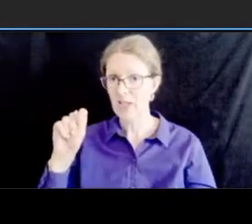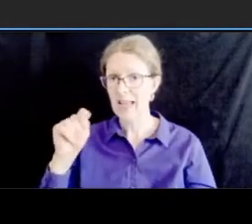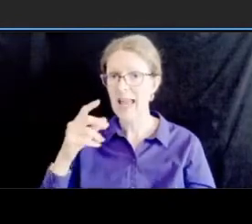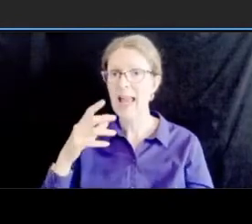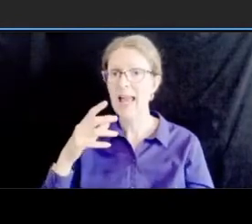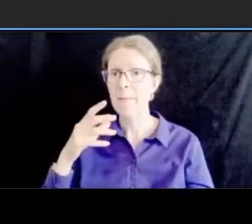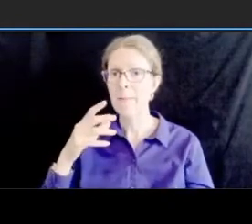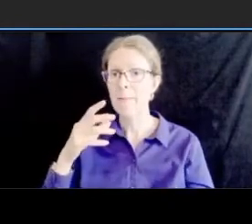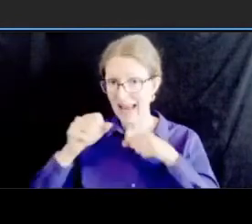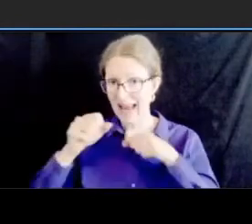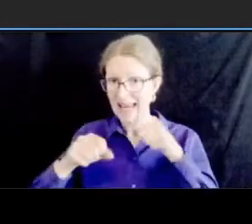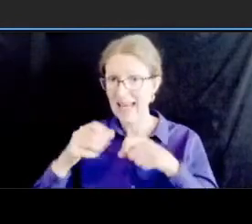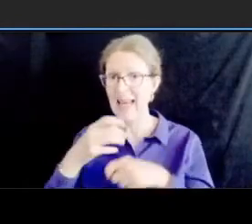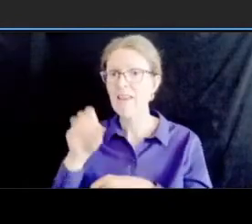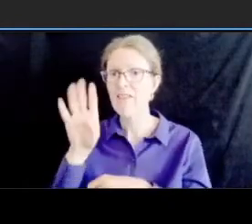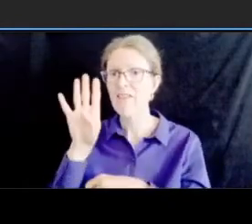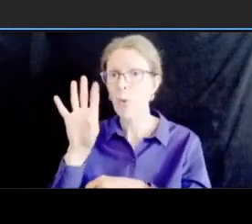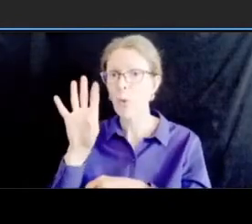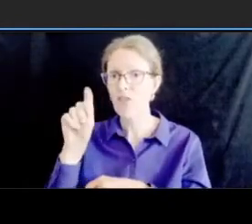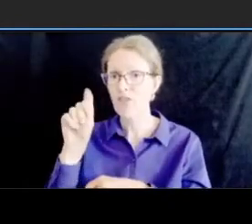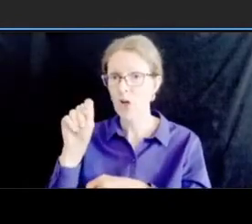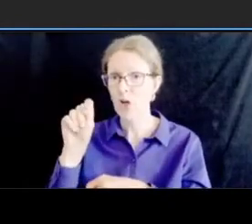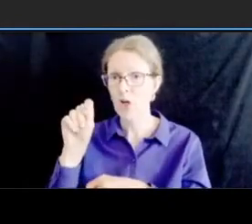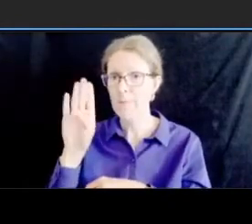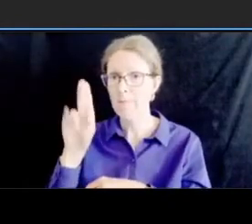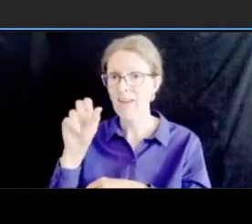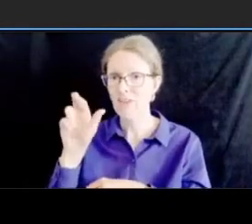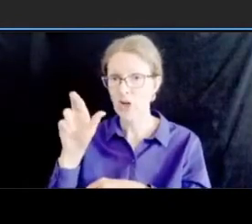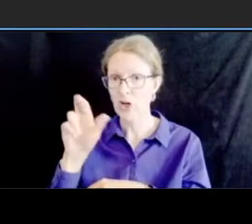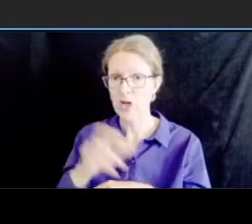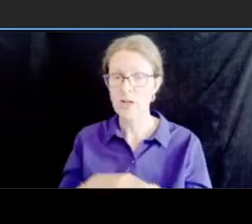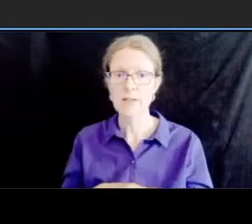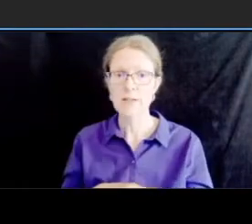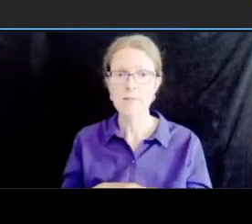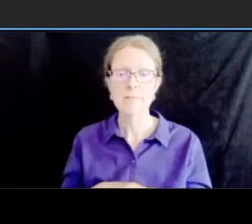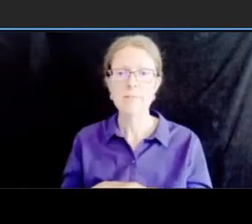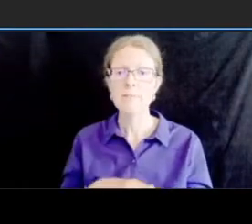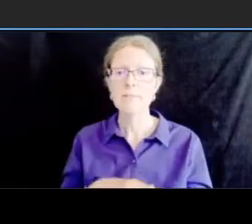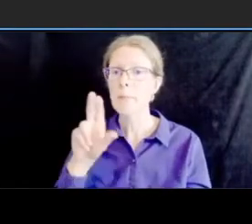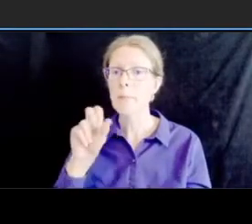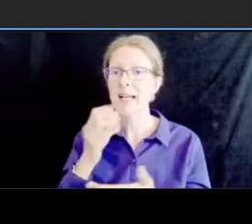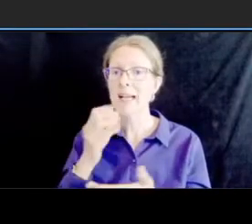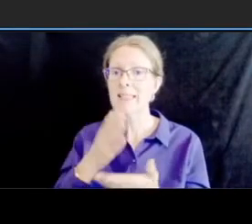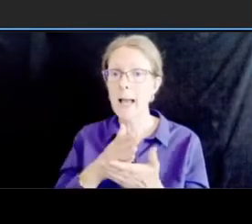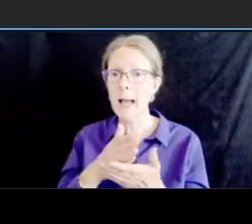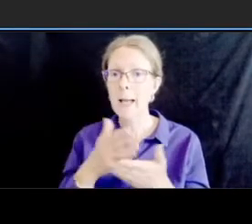bus stops in this segment generally remain in their current locations with the exception of